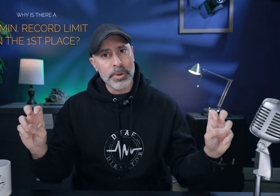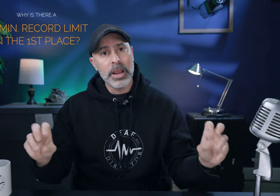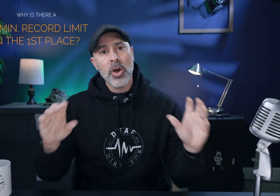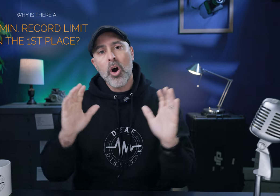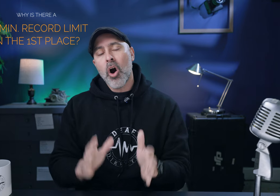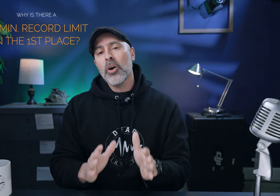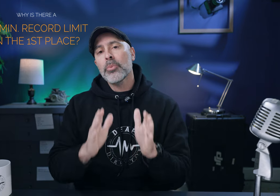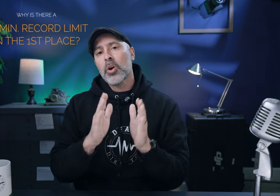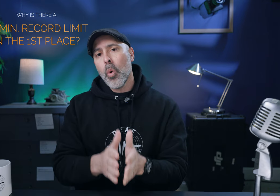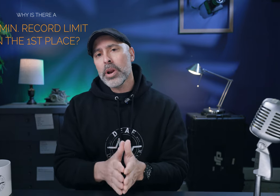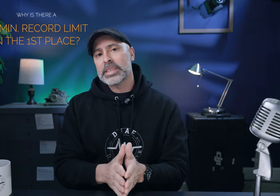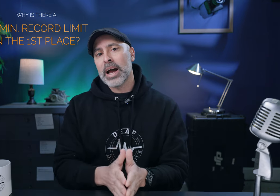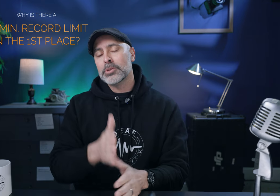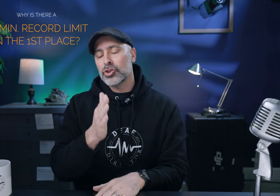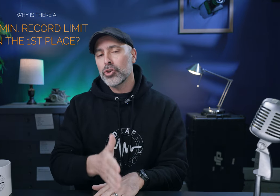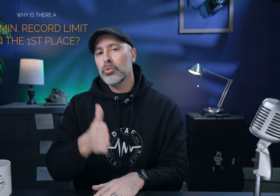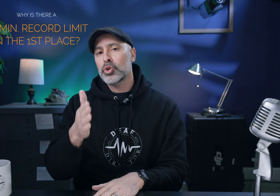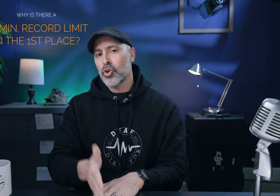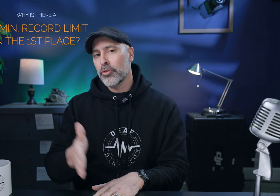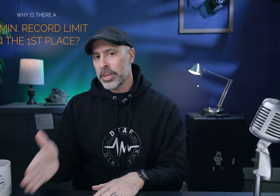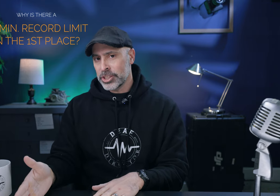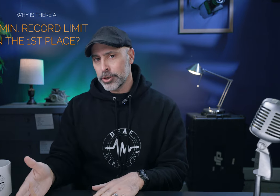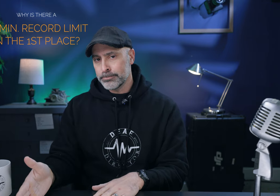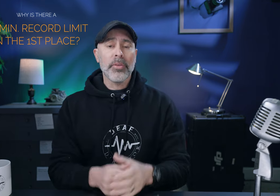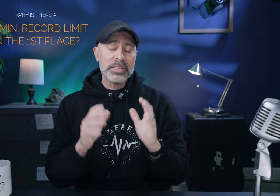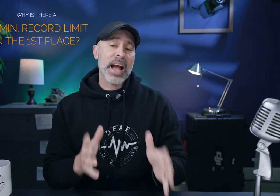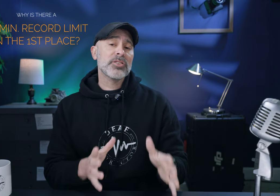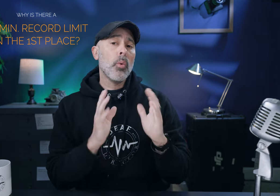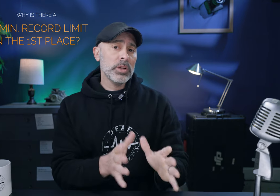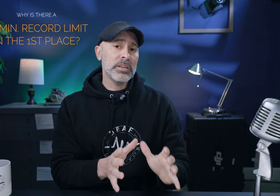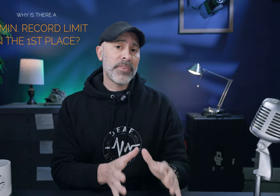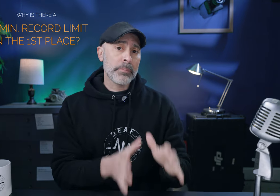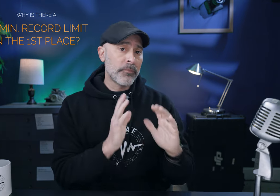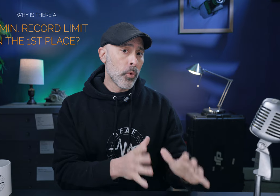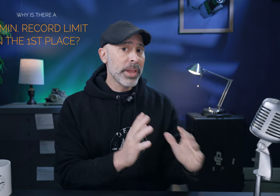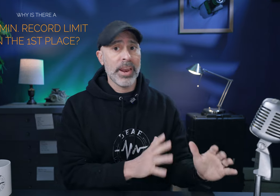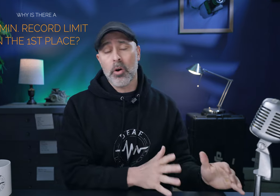limit on the recording times to skirt the issue now this tax law was in effect before the Canon